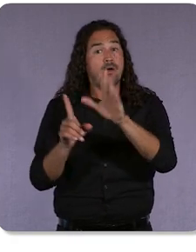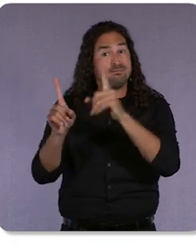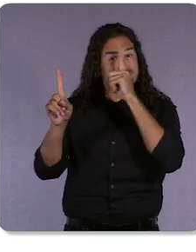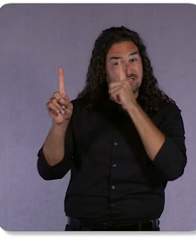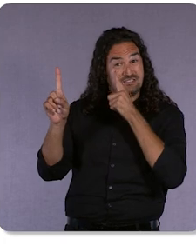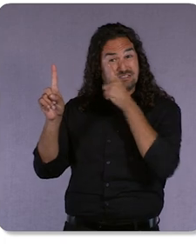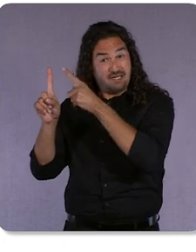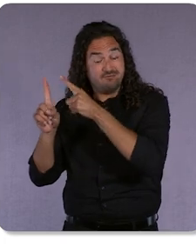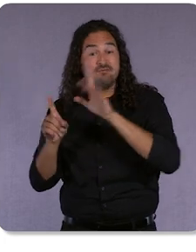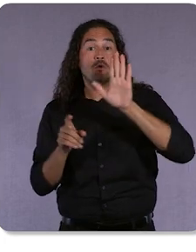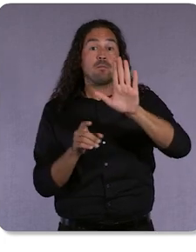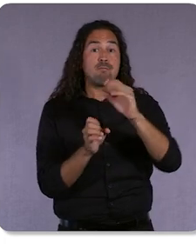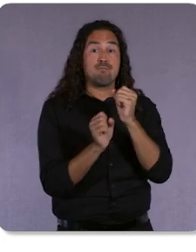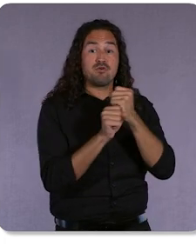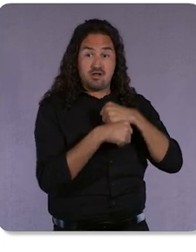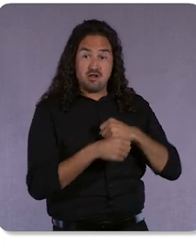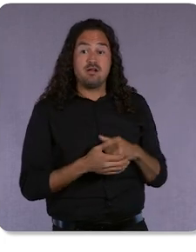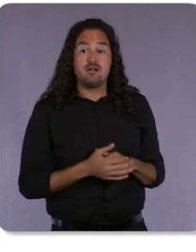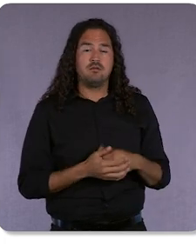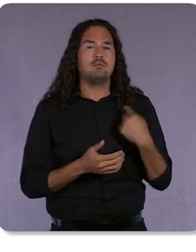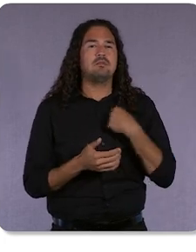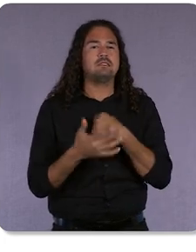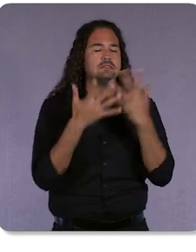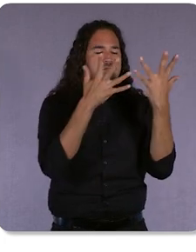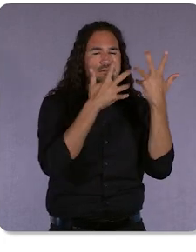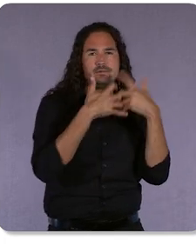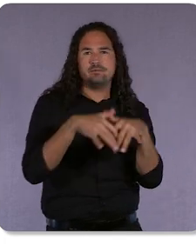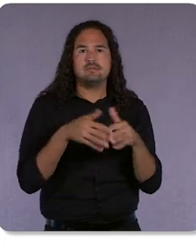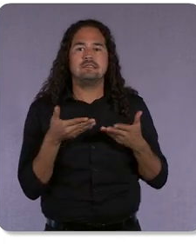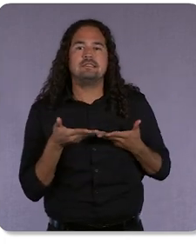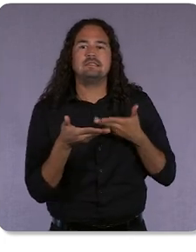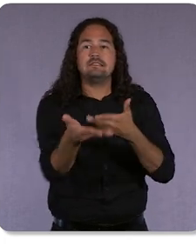And, then we seamlessly deliver relevant, high-quality ads for your customers.